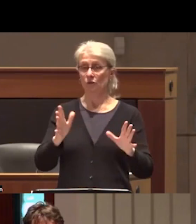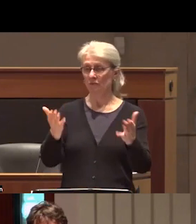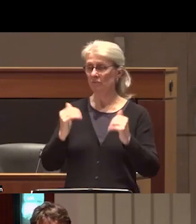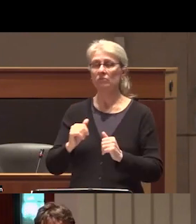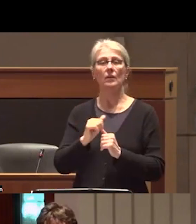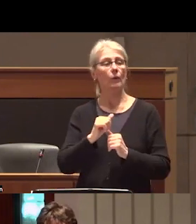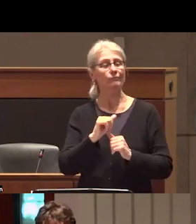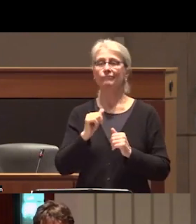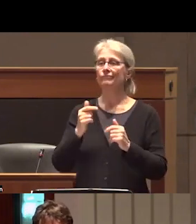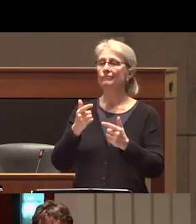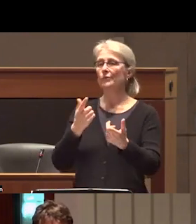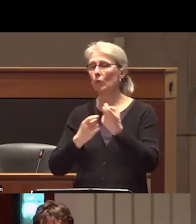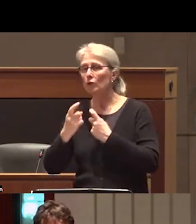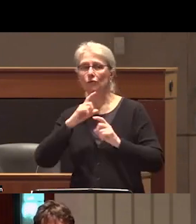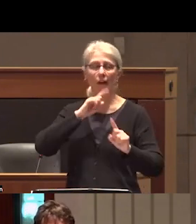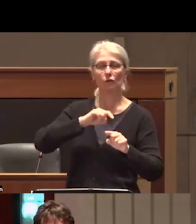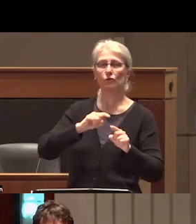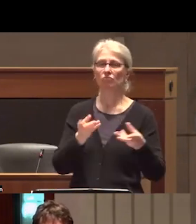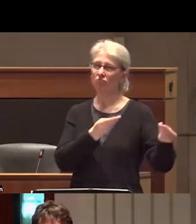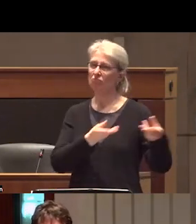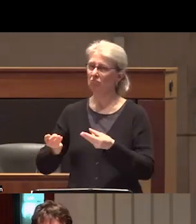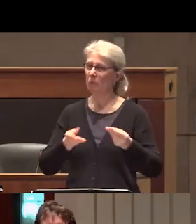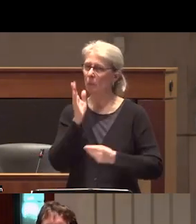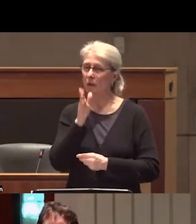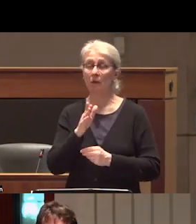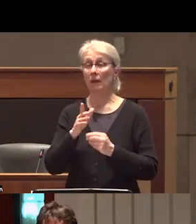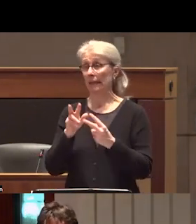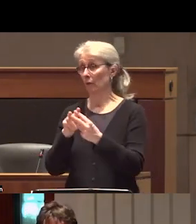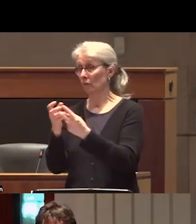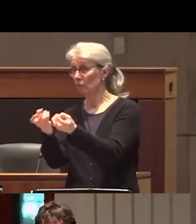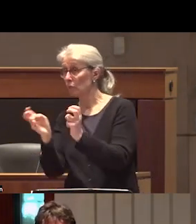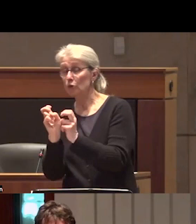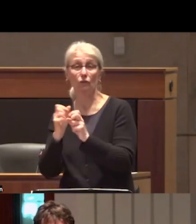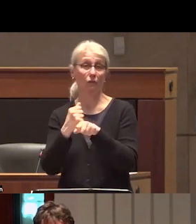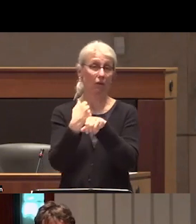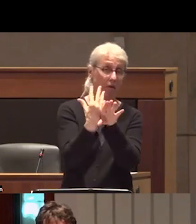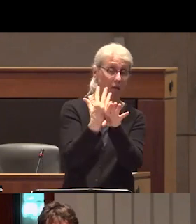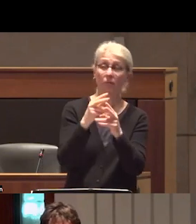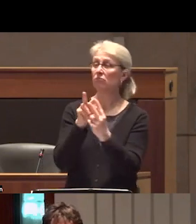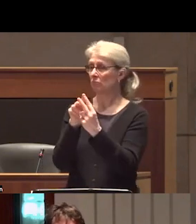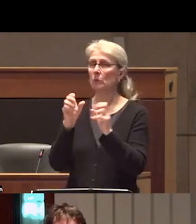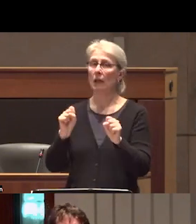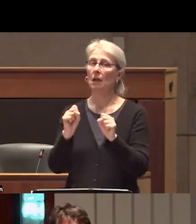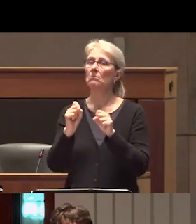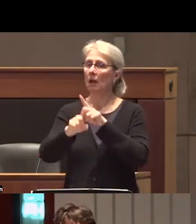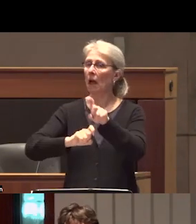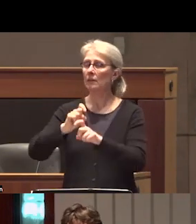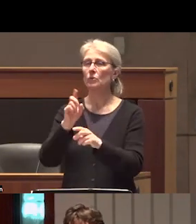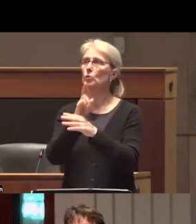Nicole uh whether you here in person or online uh you will be able to ask questions using slido